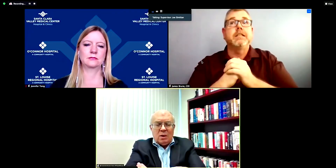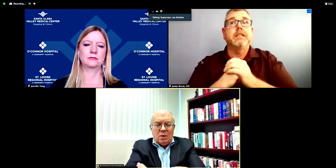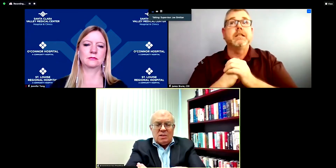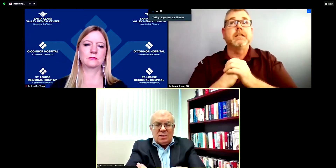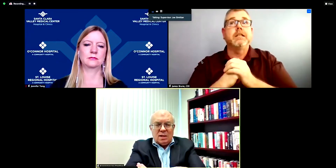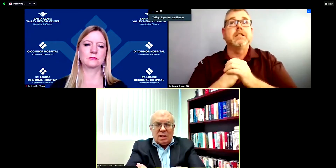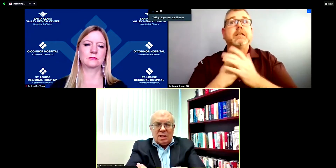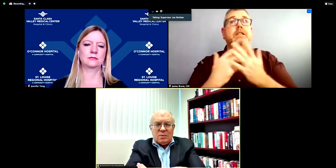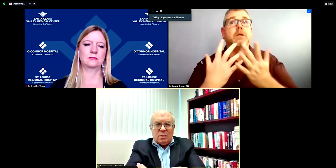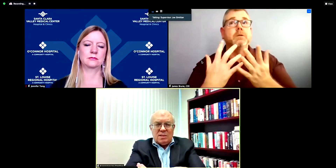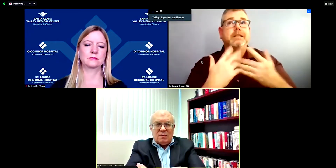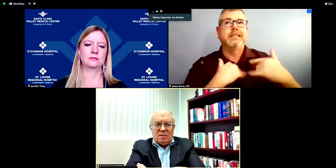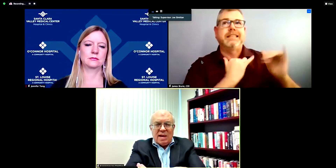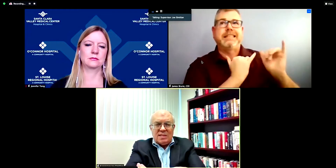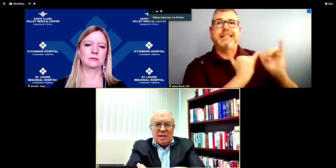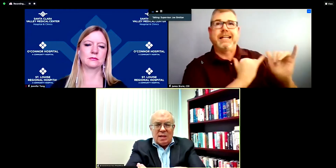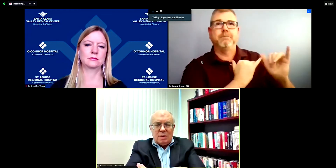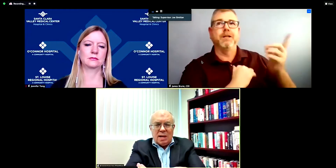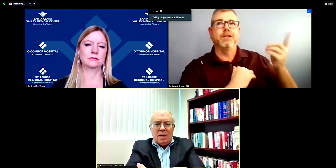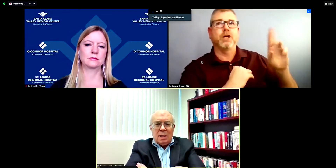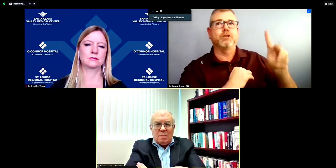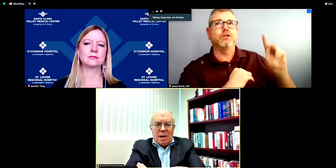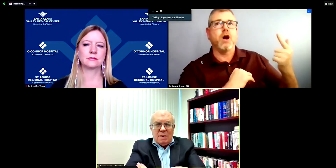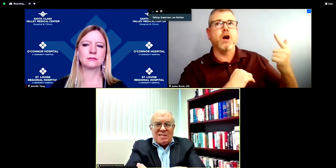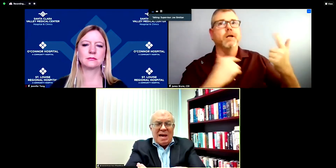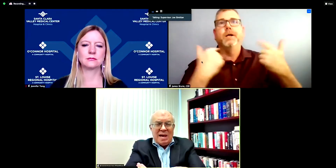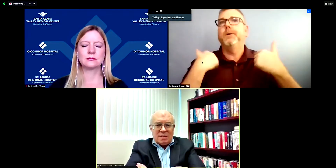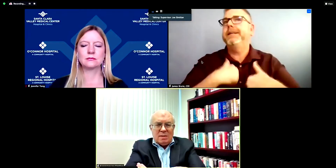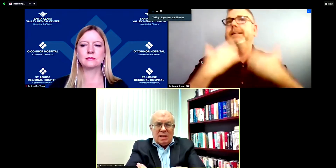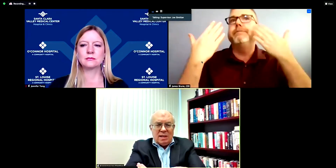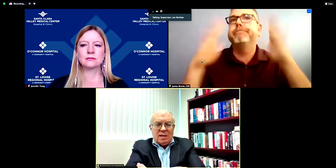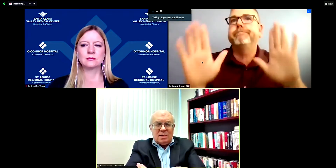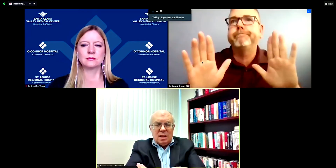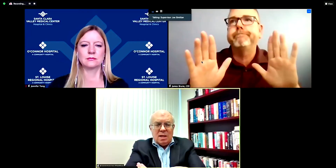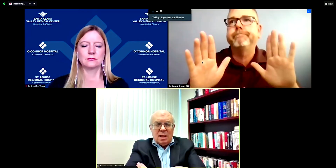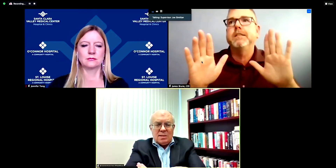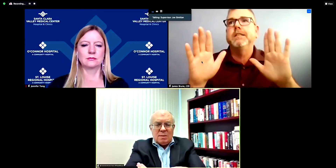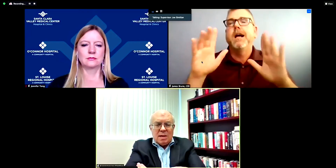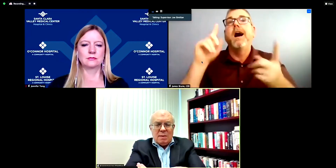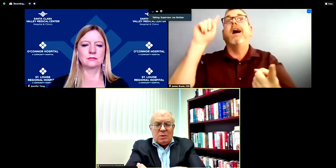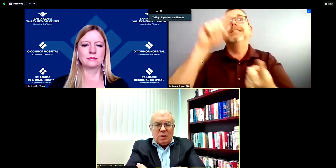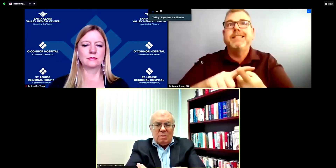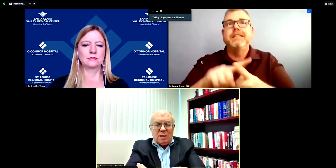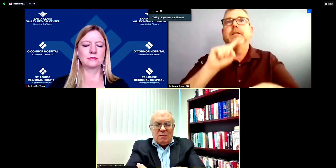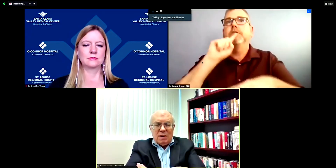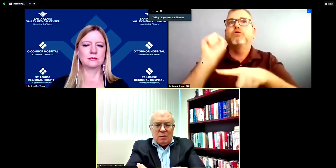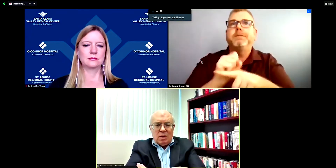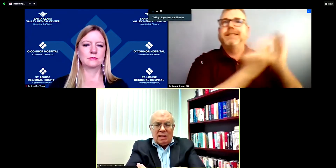knows until unless we receive the vaccine, but my best estimate is uh sometime between mid-February